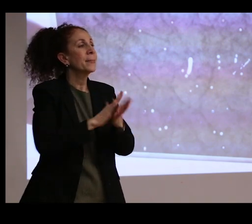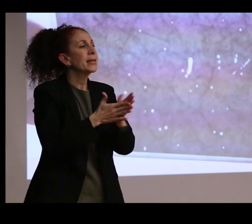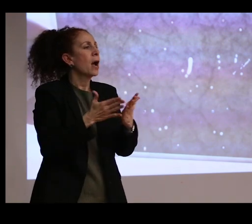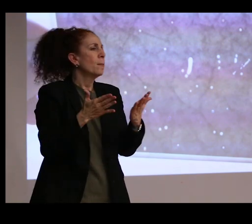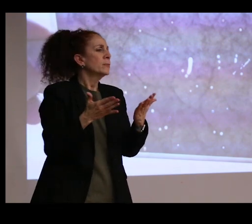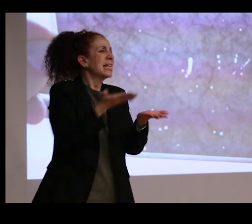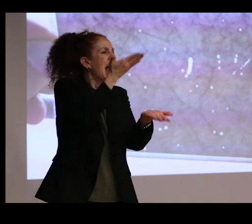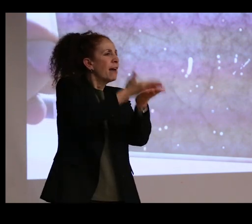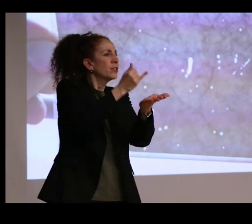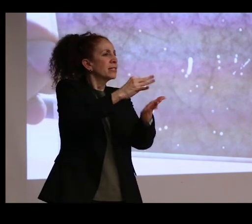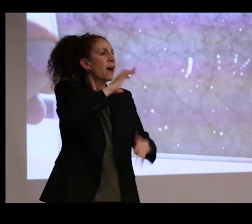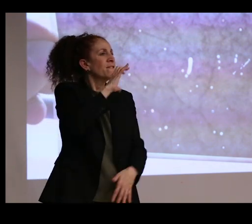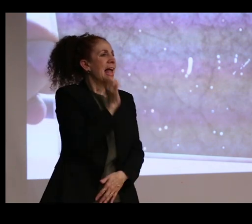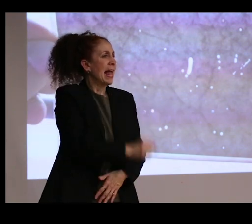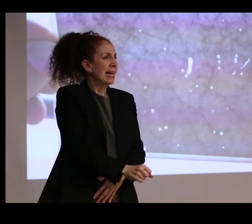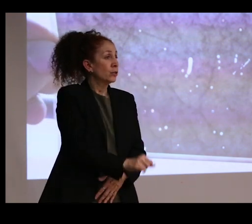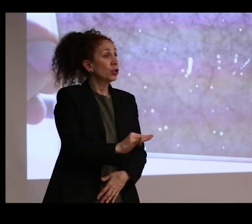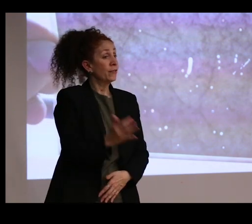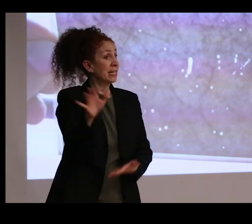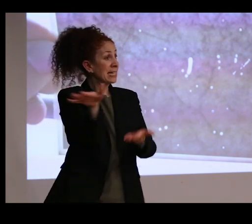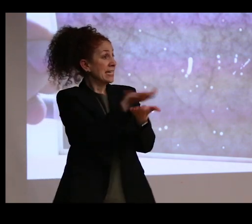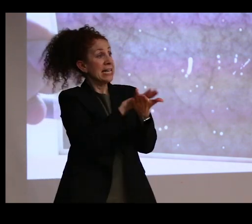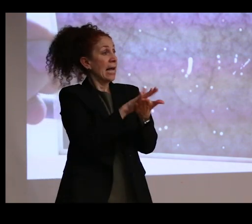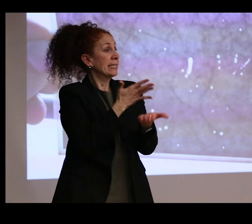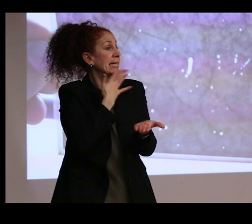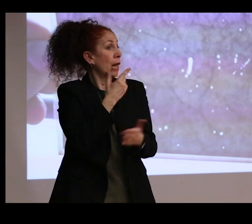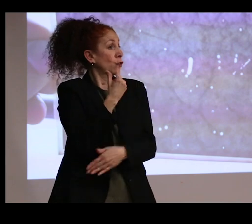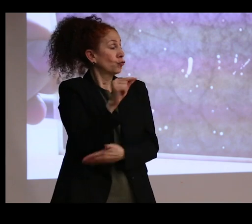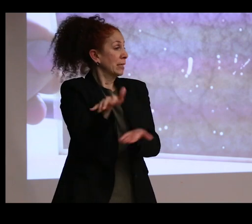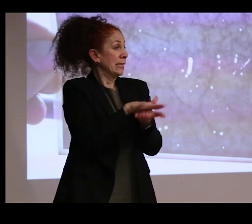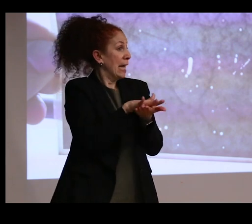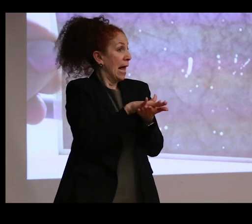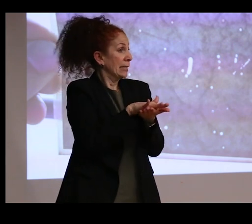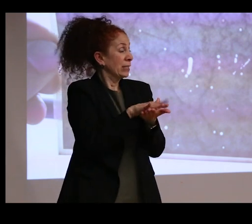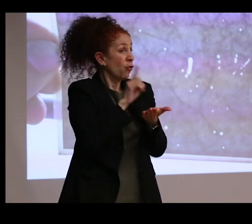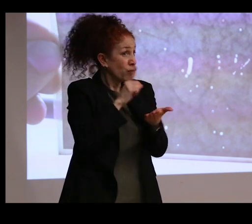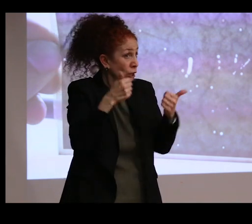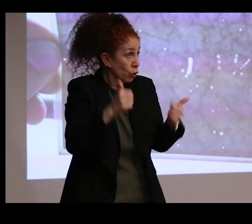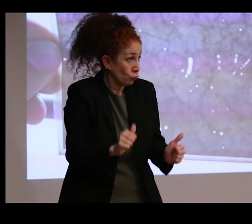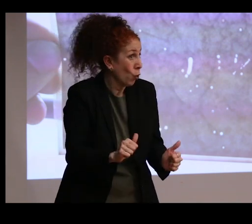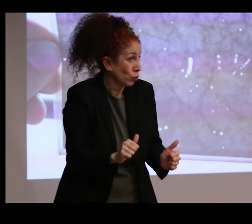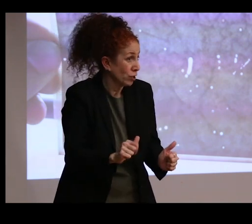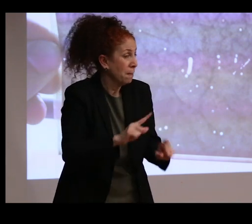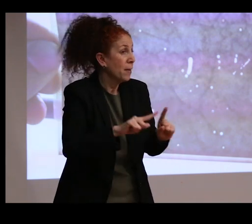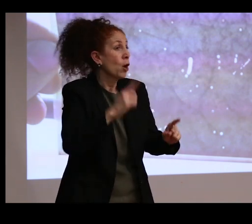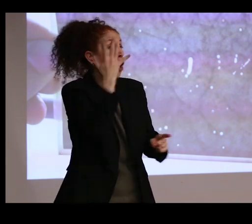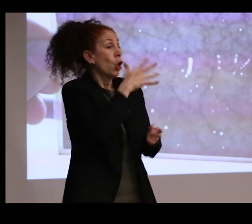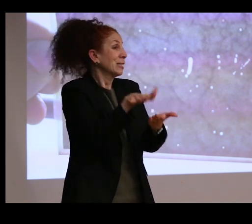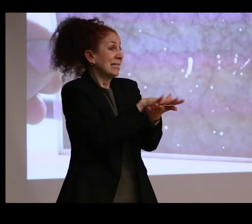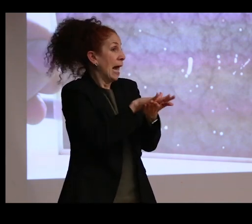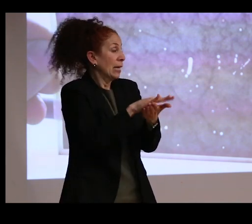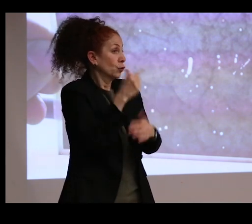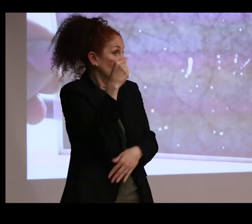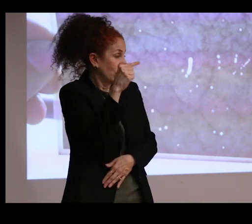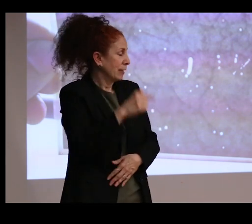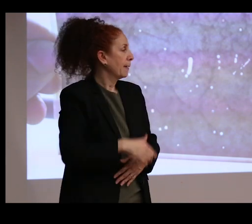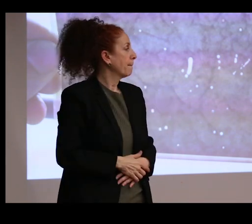So if it's a nice looking green, which is essentially a corrosion product, in the literature in the early 1900s,